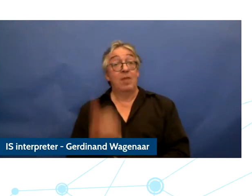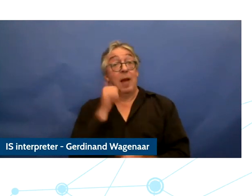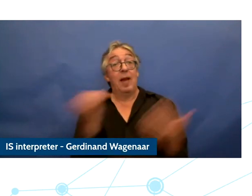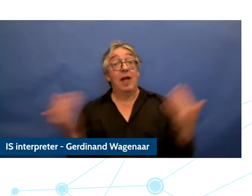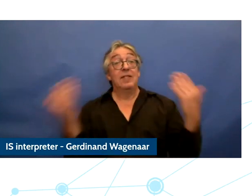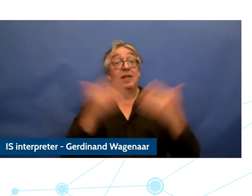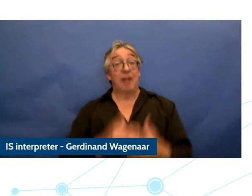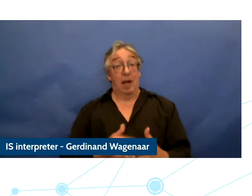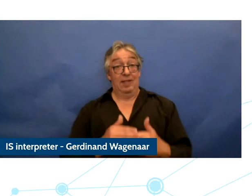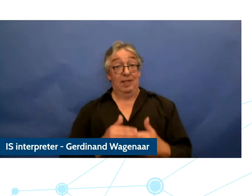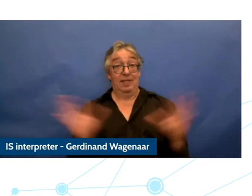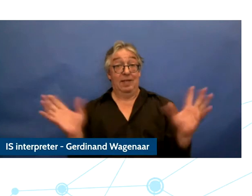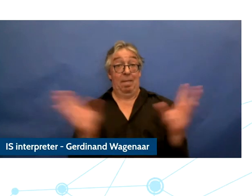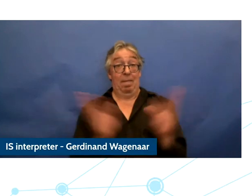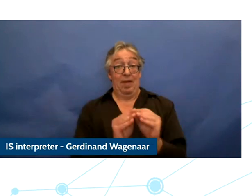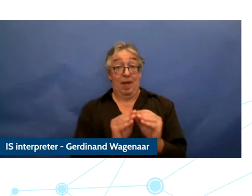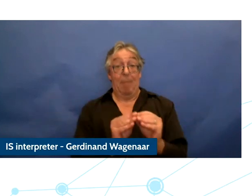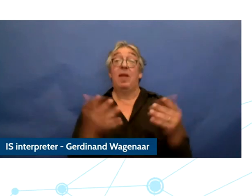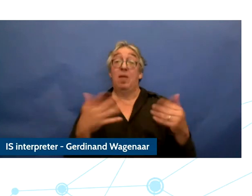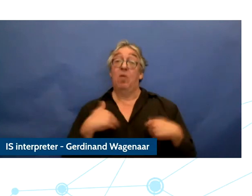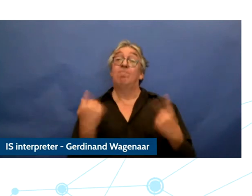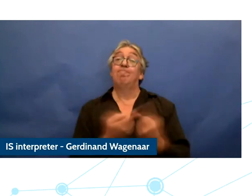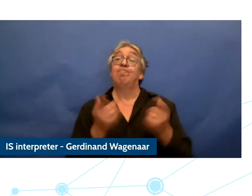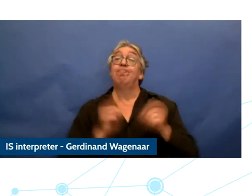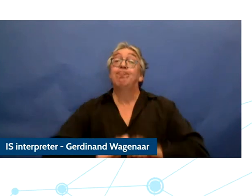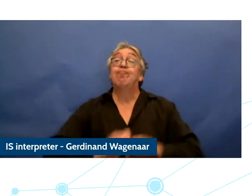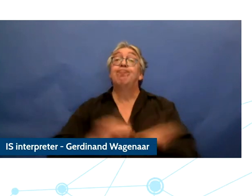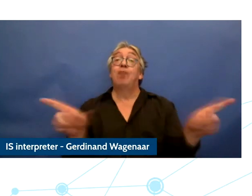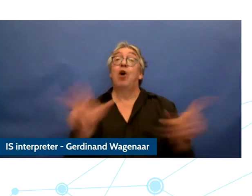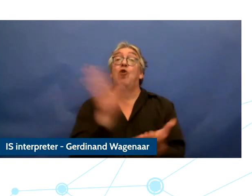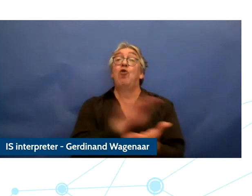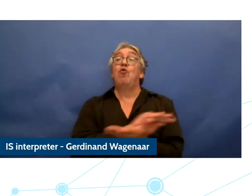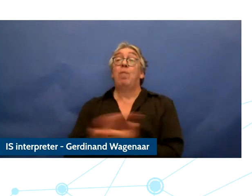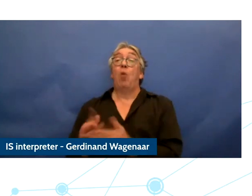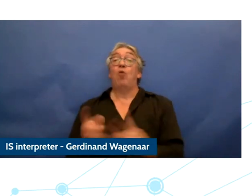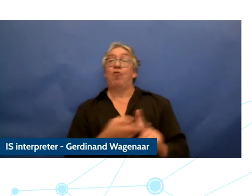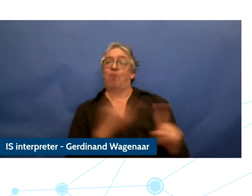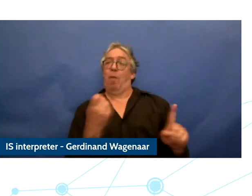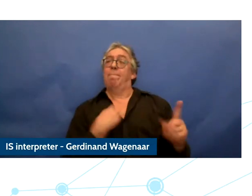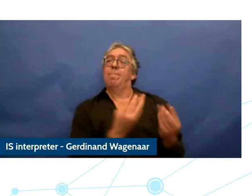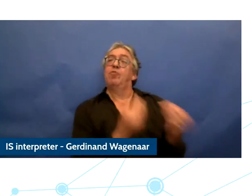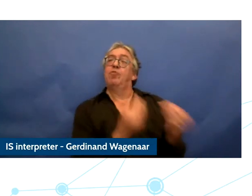children and young people and the report is how to make Europe's digital decade fit